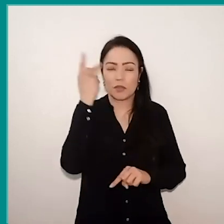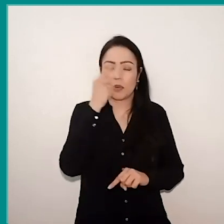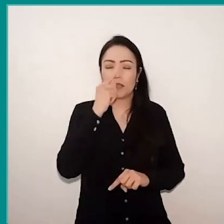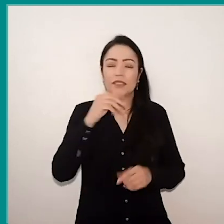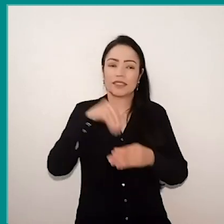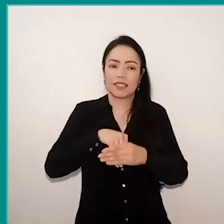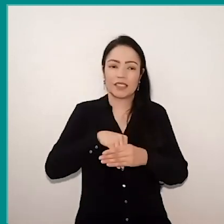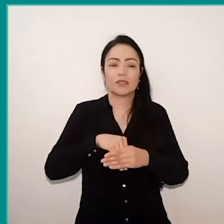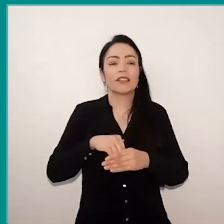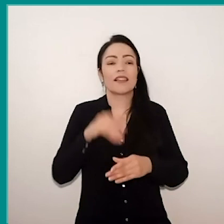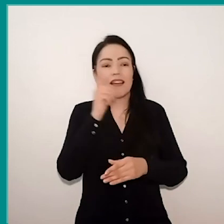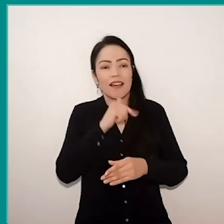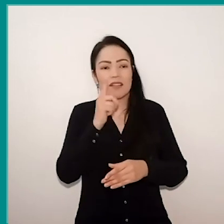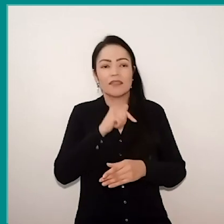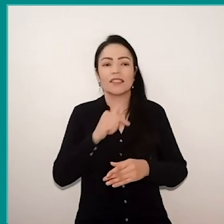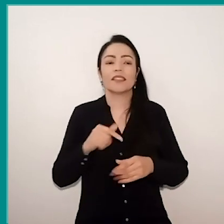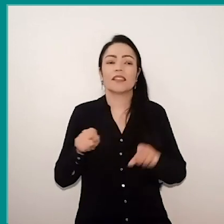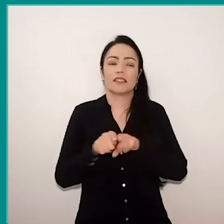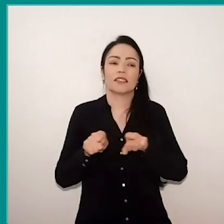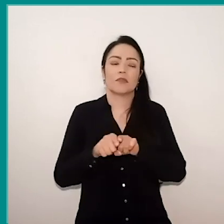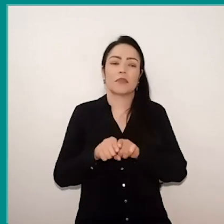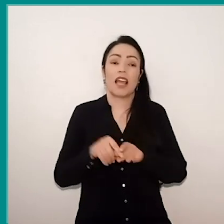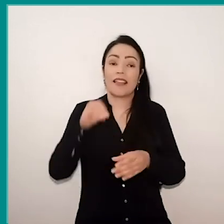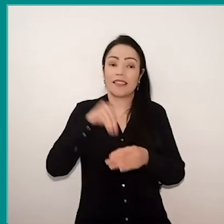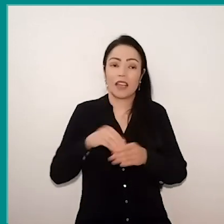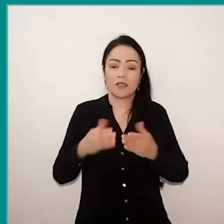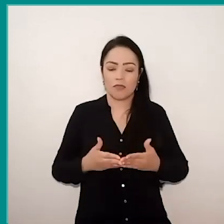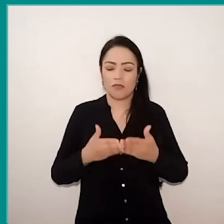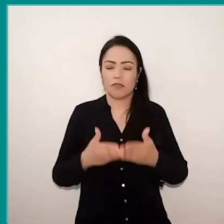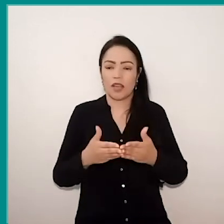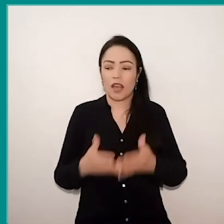and the people on the boat are trying to bring these people out of the water